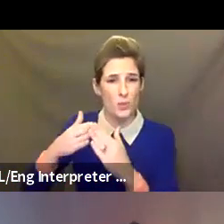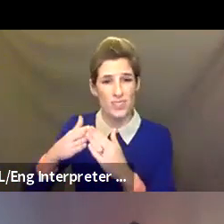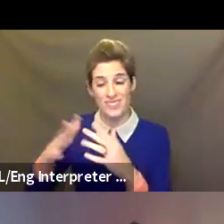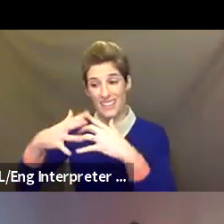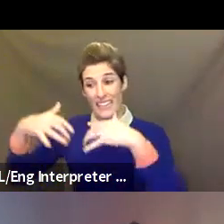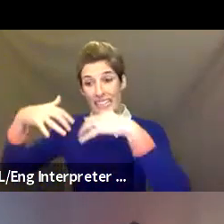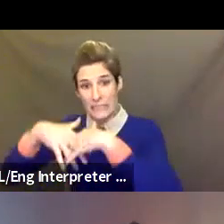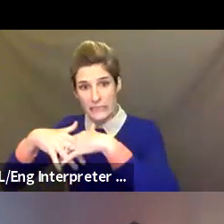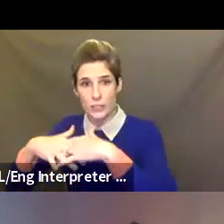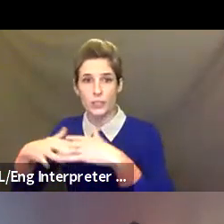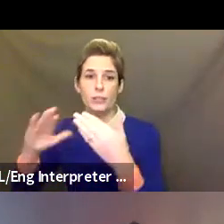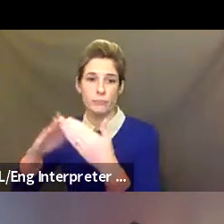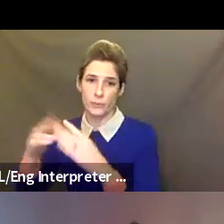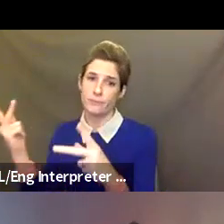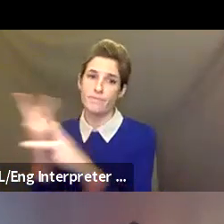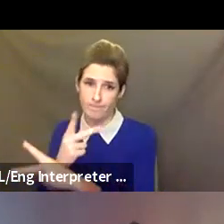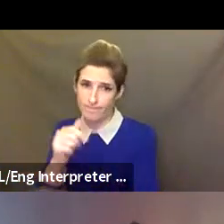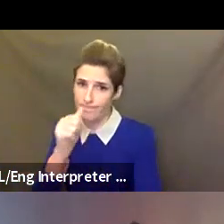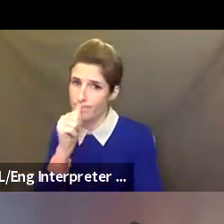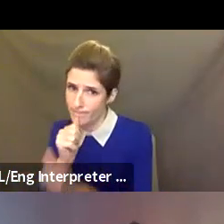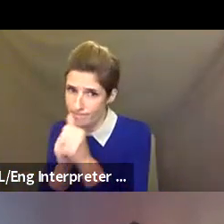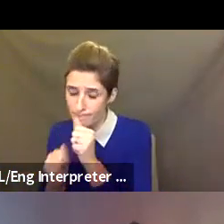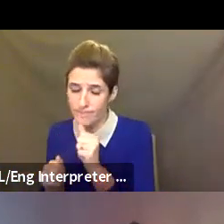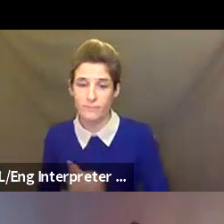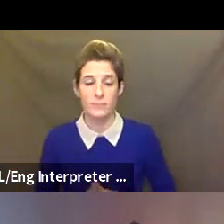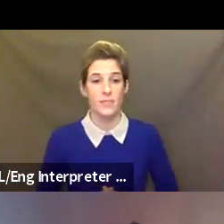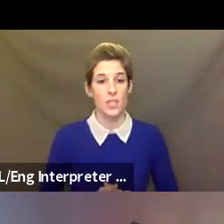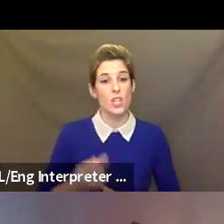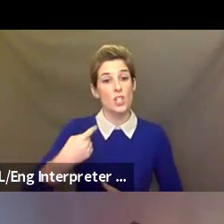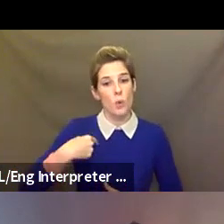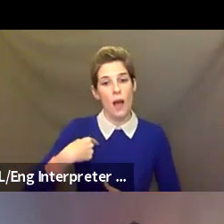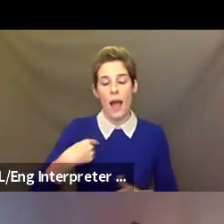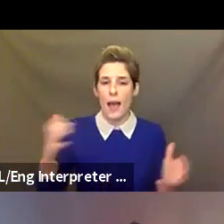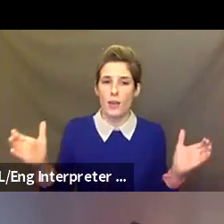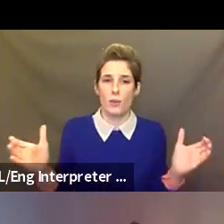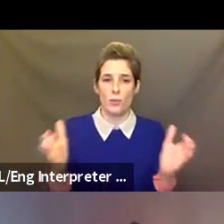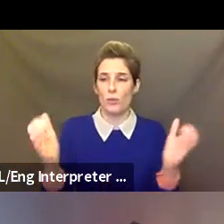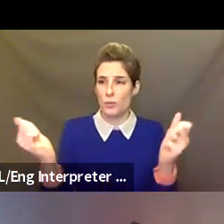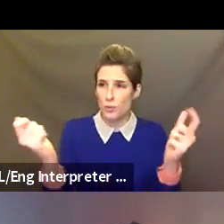responsibility to make a good of this time, and for each of us to consider our roles in reconciliation, decolonization,